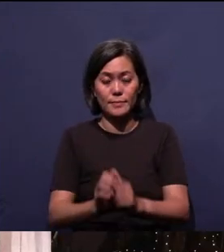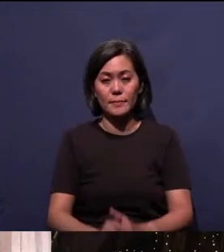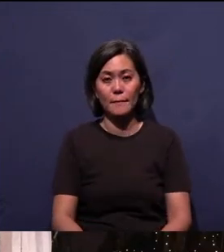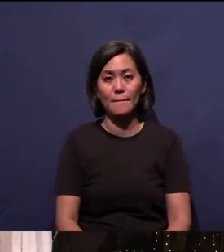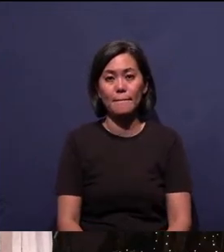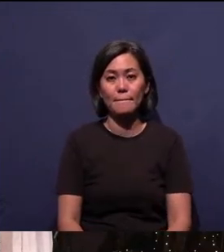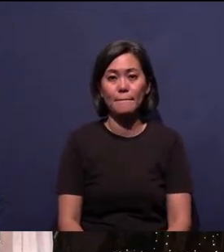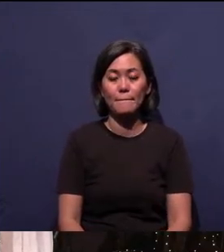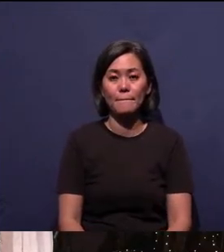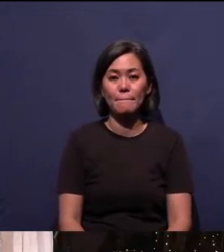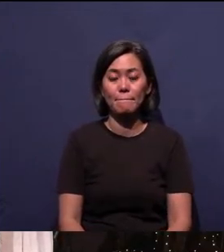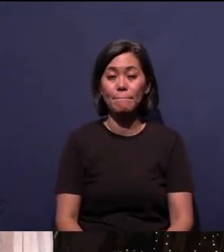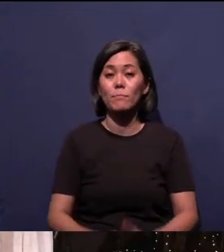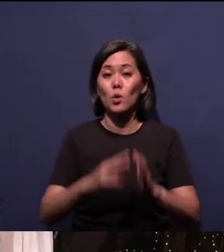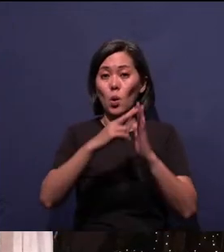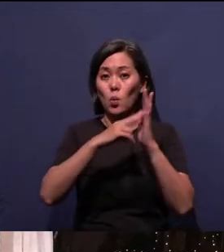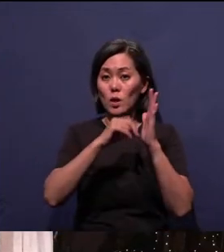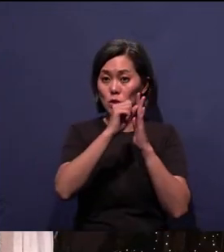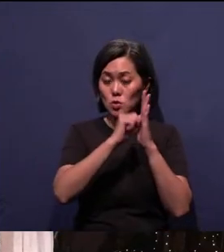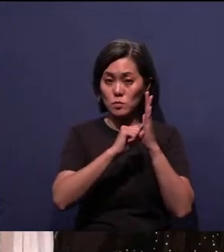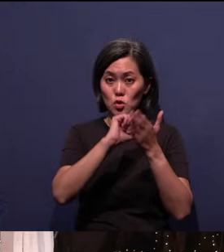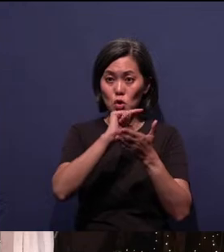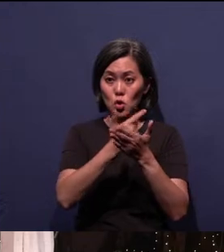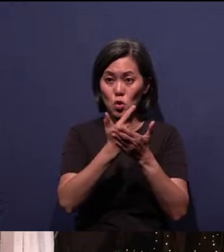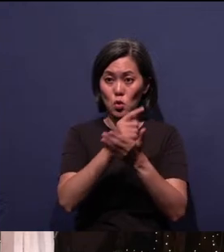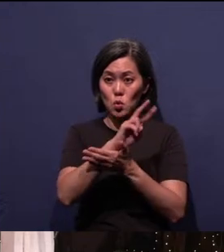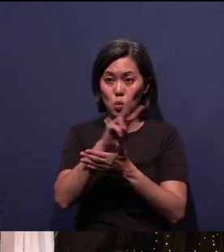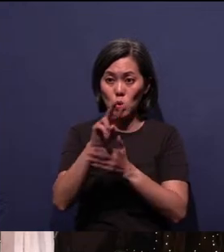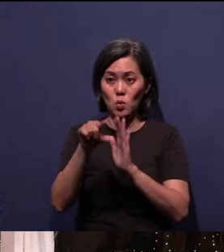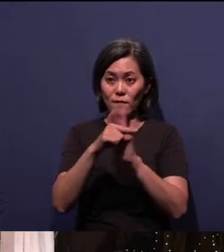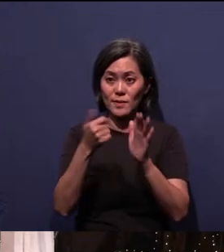Last scripture, Luke 22:19 - 22.